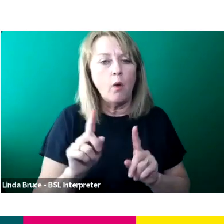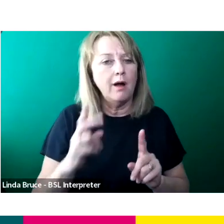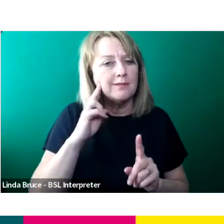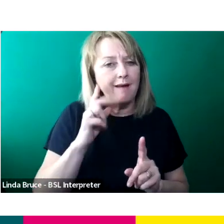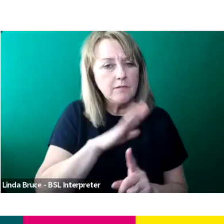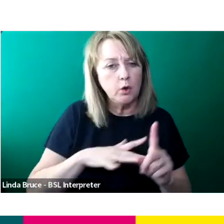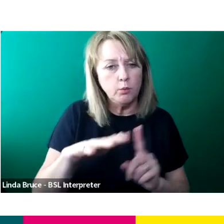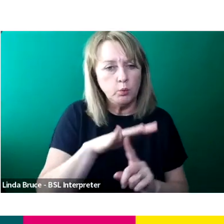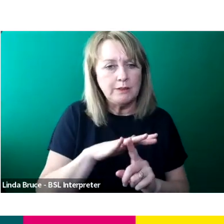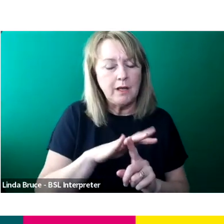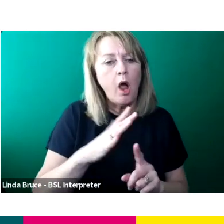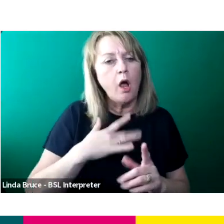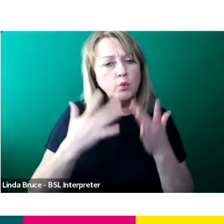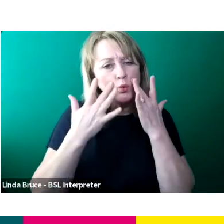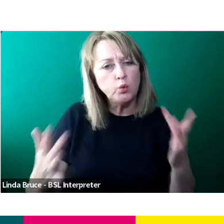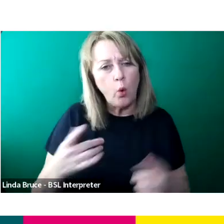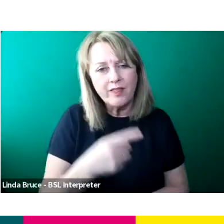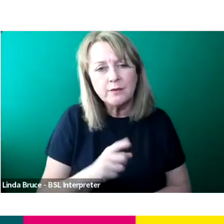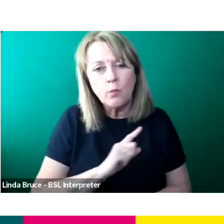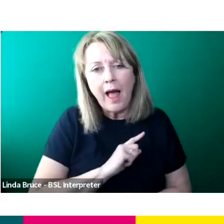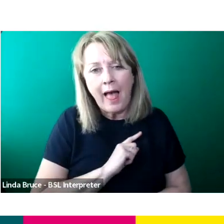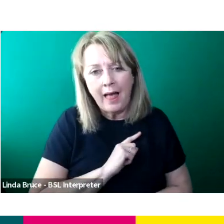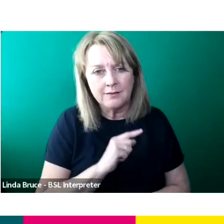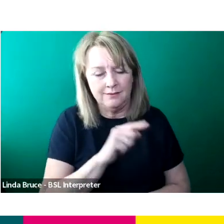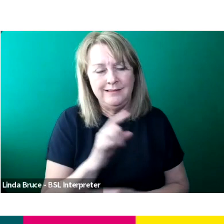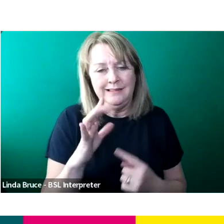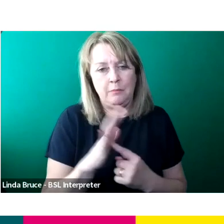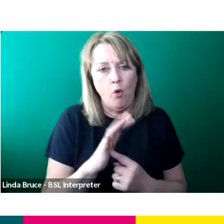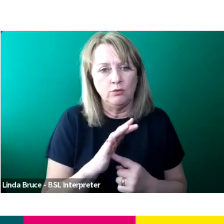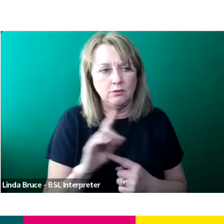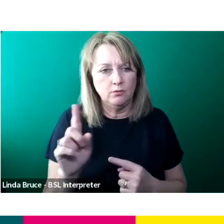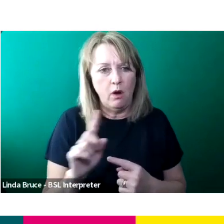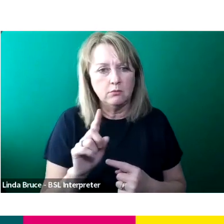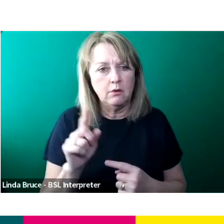We've highlighted this because it just kind of showcases the important of the crew behind